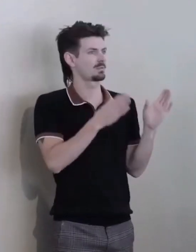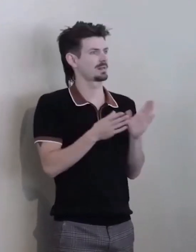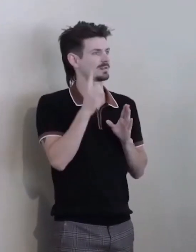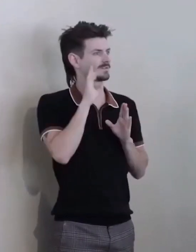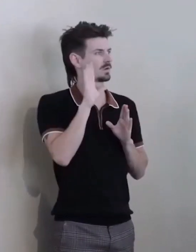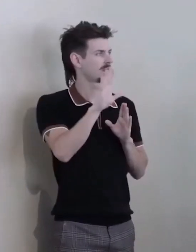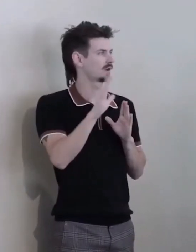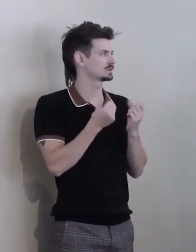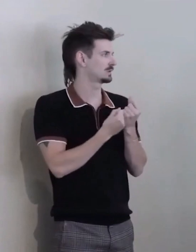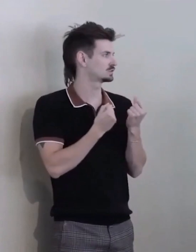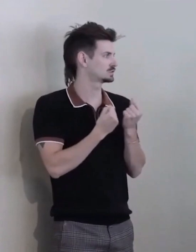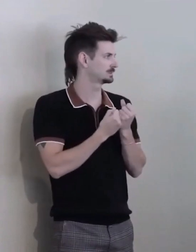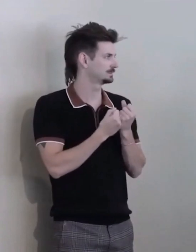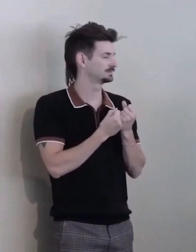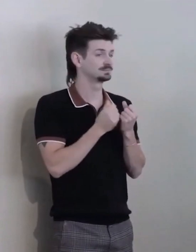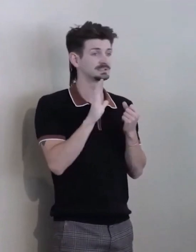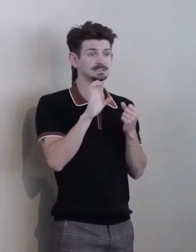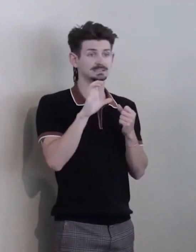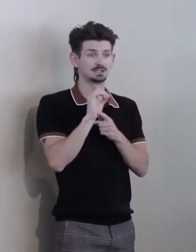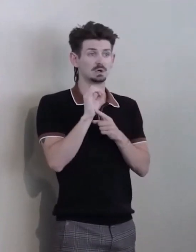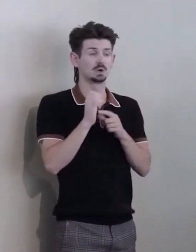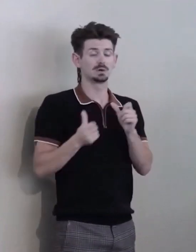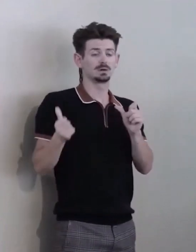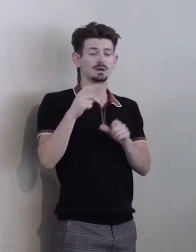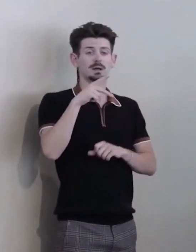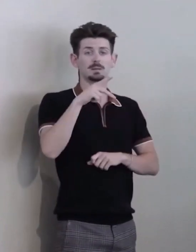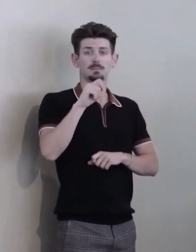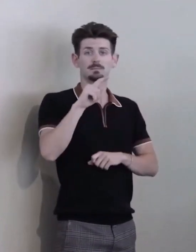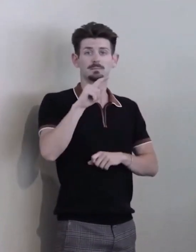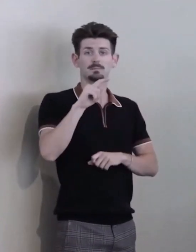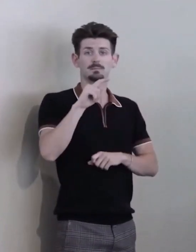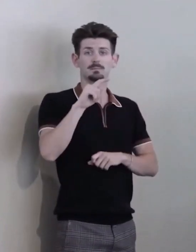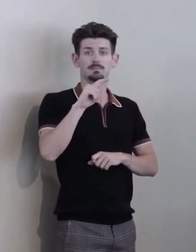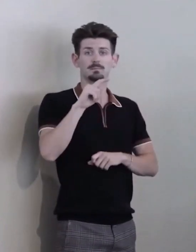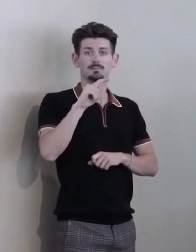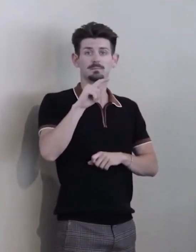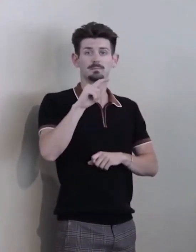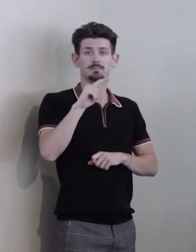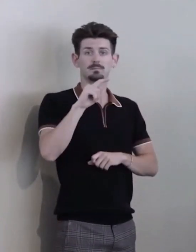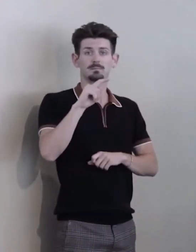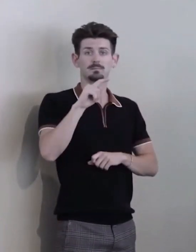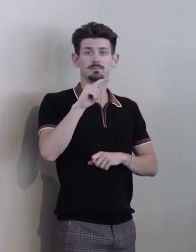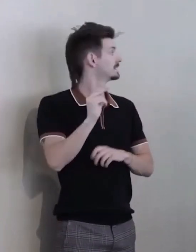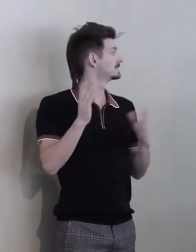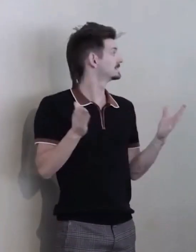Their CEO, Patrick Gordon, is here, I believe, and I'd like to invite him up here to give a few remarks.